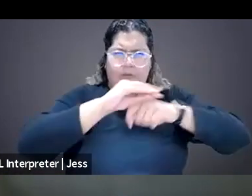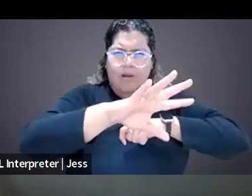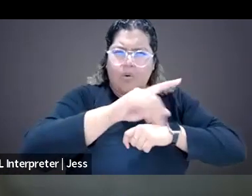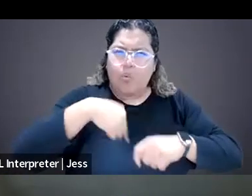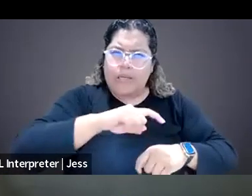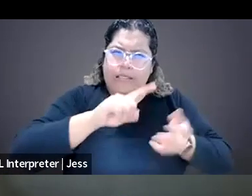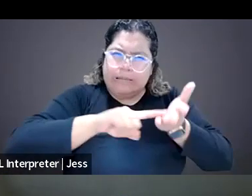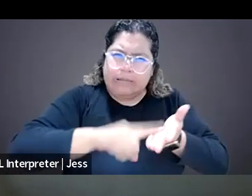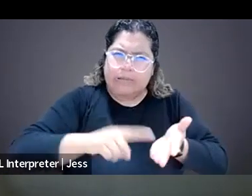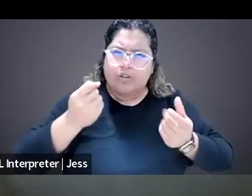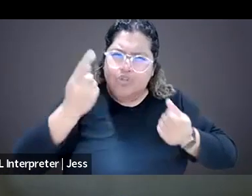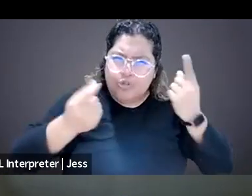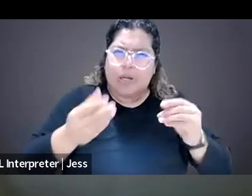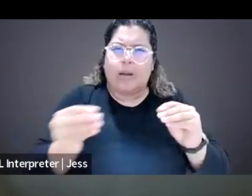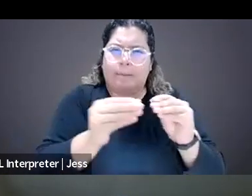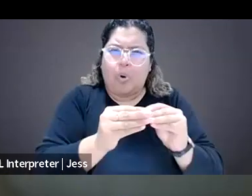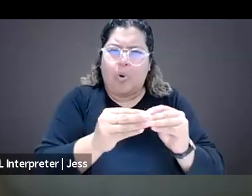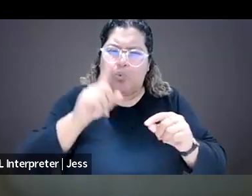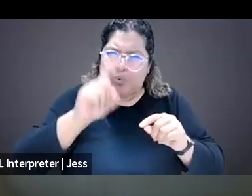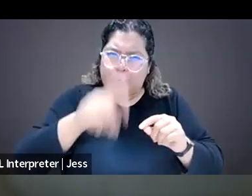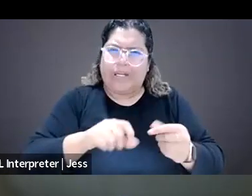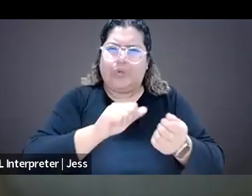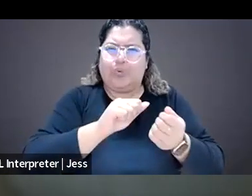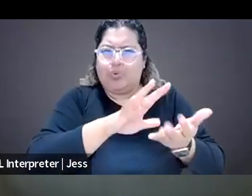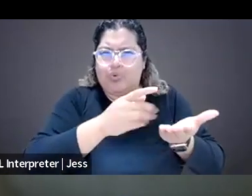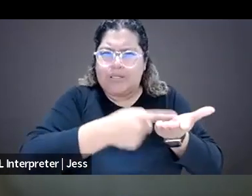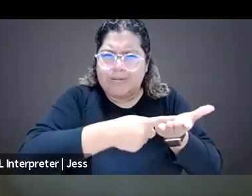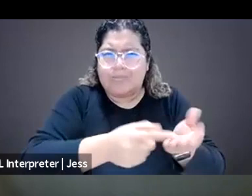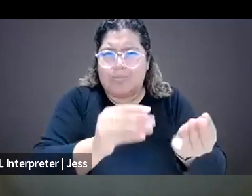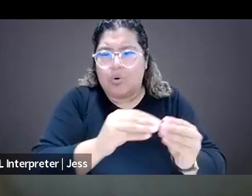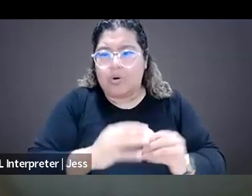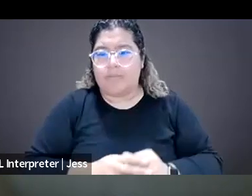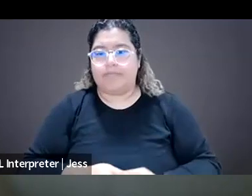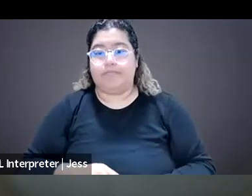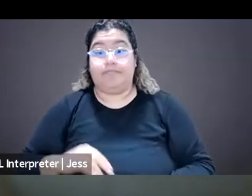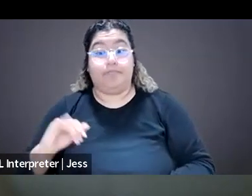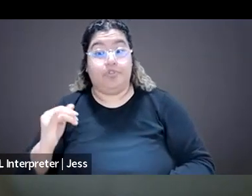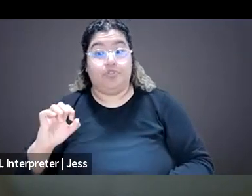This is Jeje, and Taylor, I'm very sorry for everything that is happening. It's not easy at all to deal with that